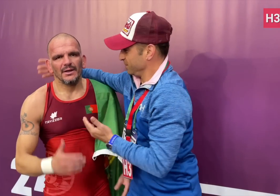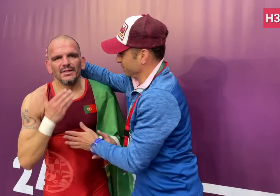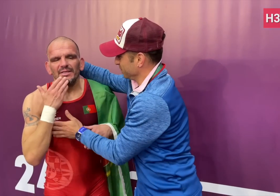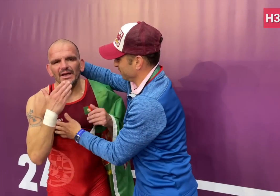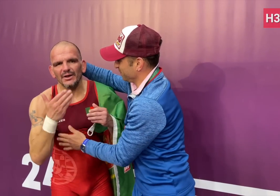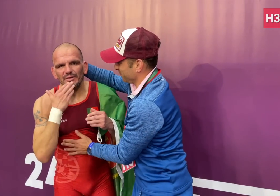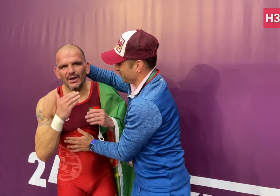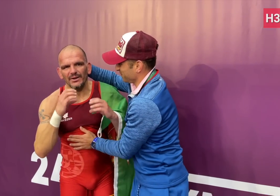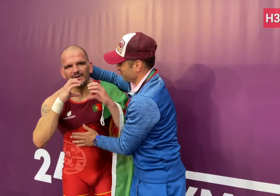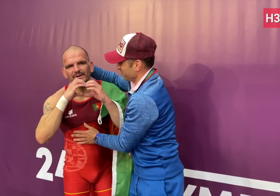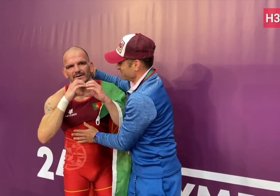Thank you, thank you.